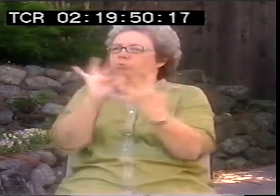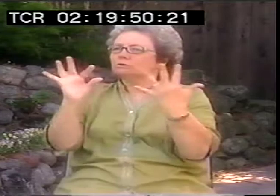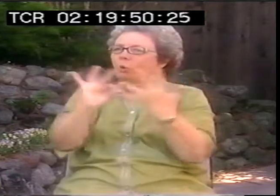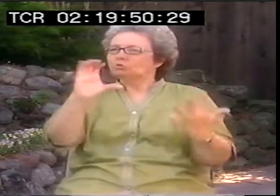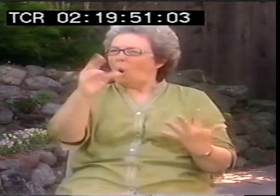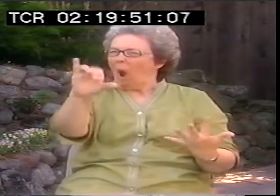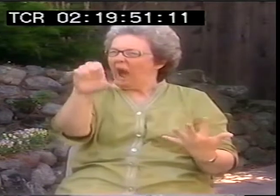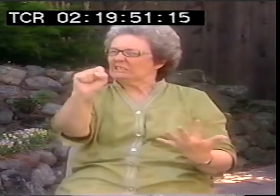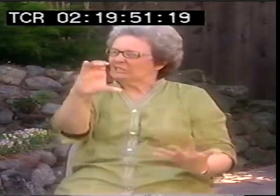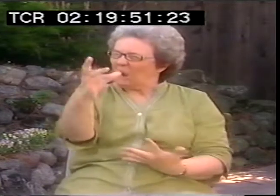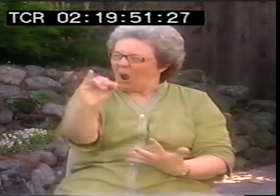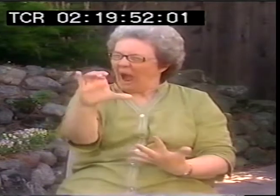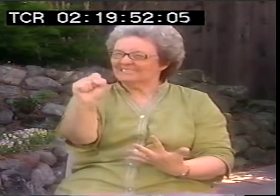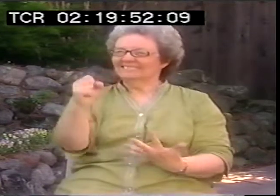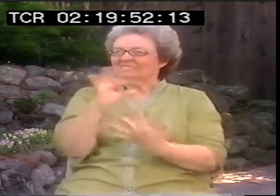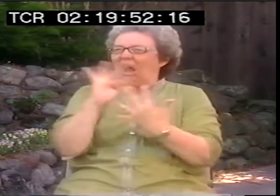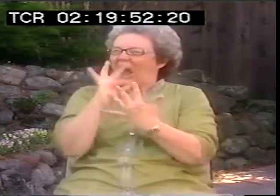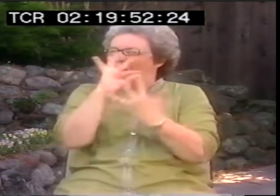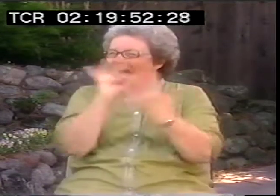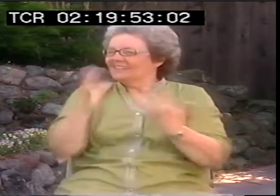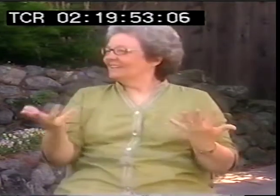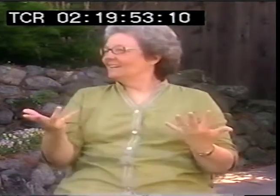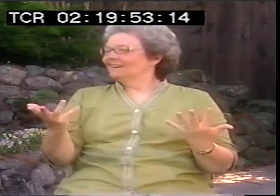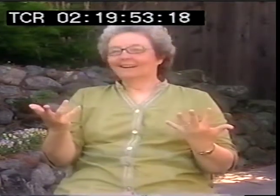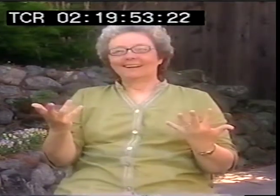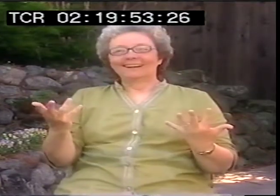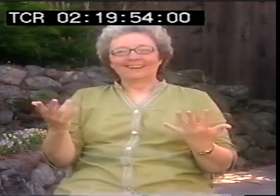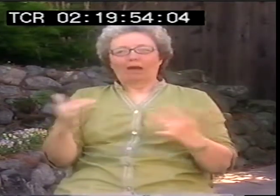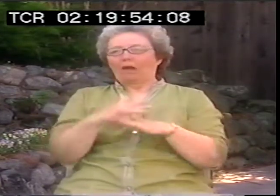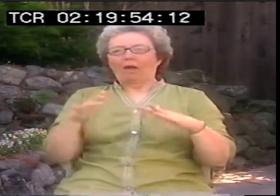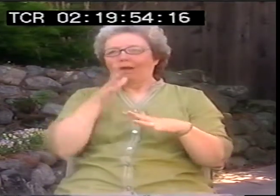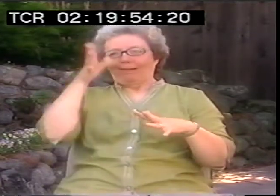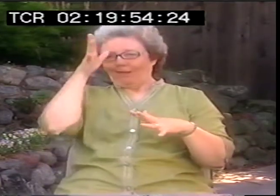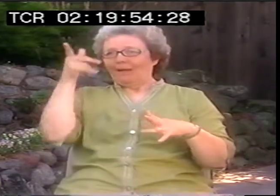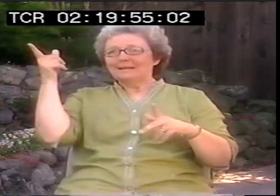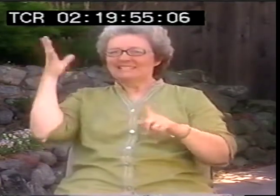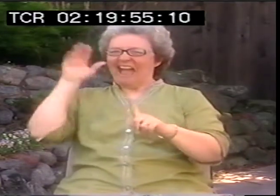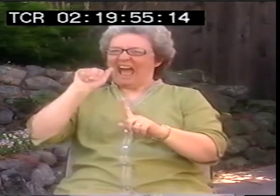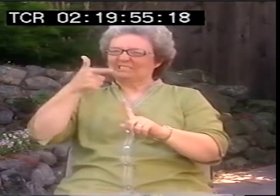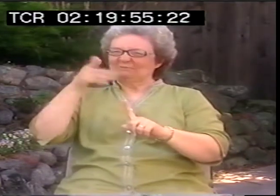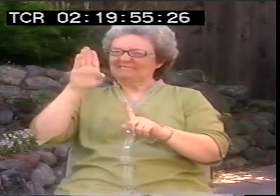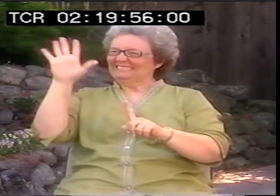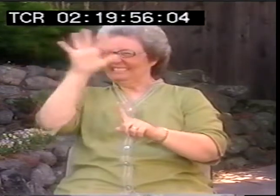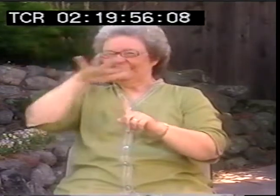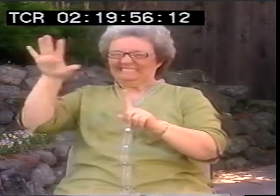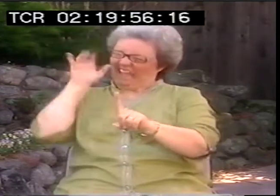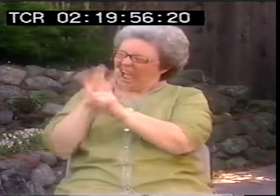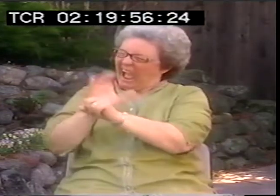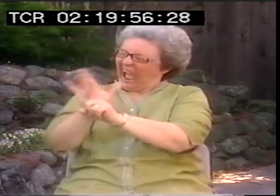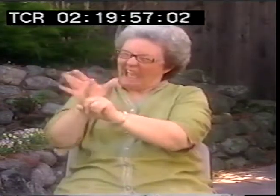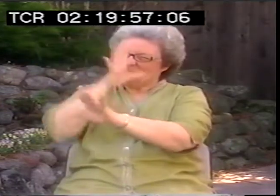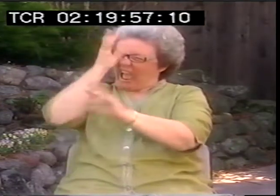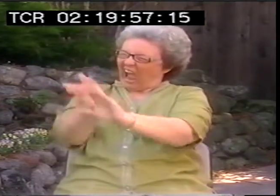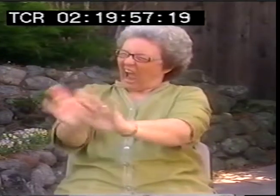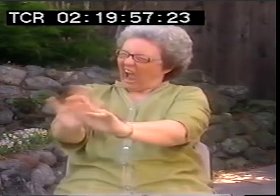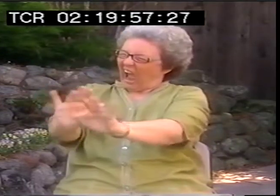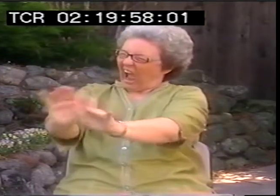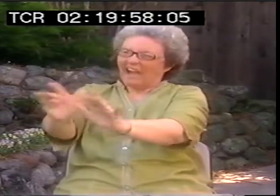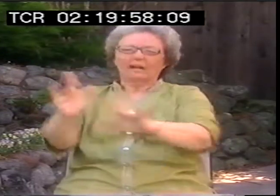because the whole idea was everybody had to have a choice. We have to have choice. So the parents were being hounded by AG Bell.